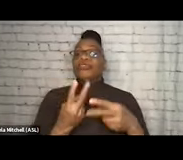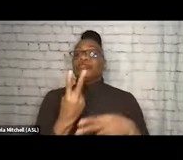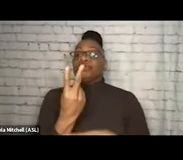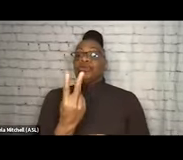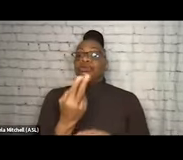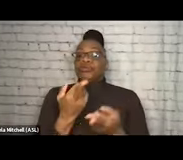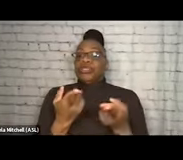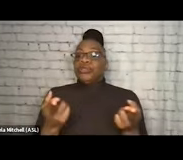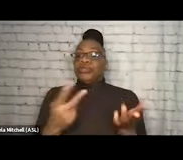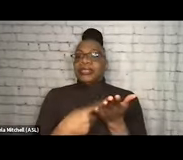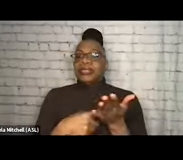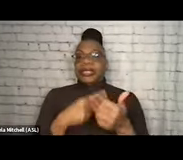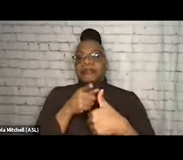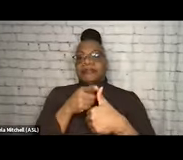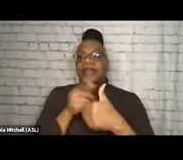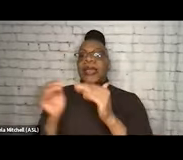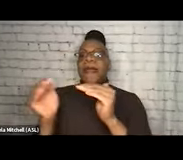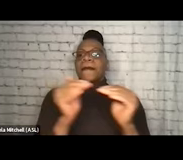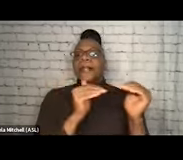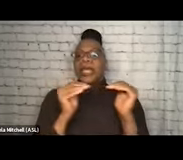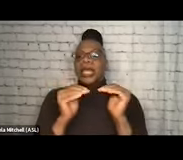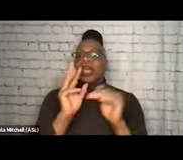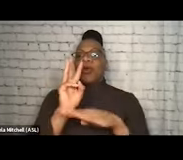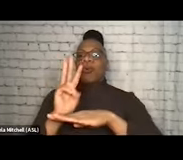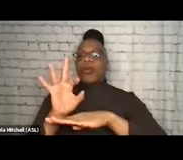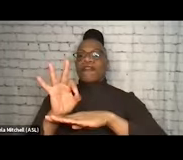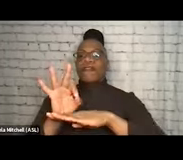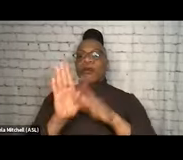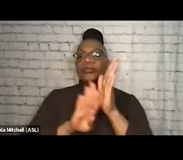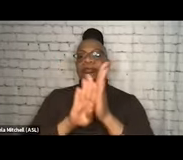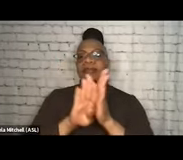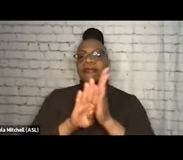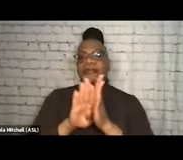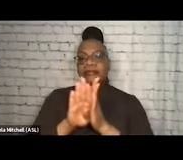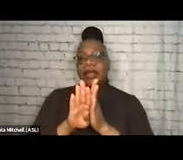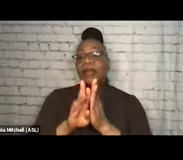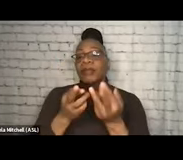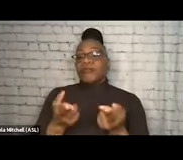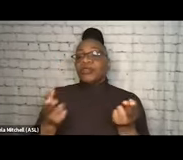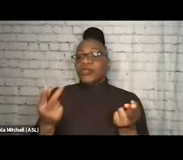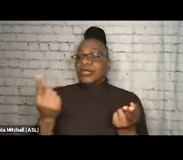one being the Peer Workforce Development resource. Something that I think has come along with